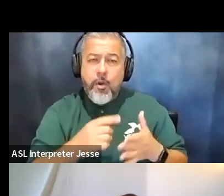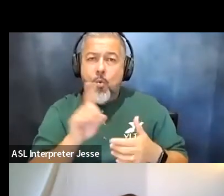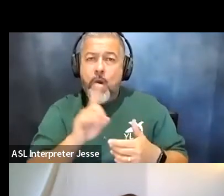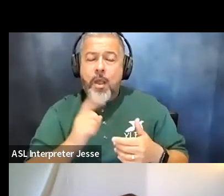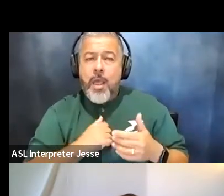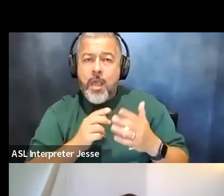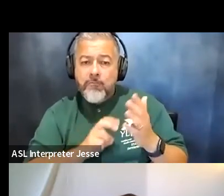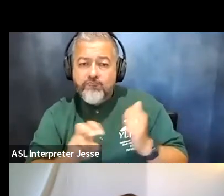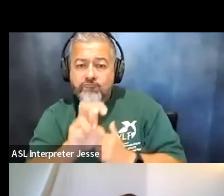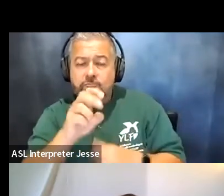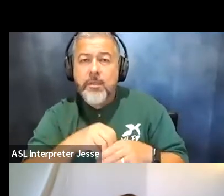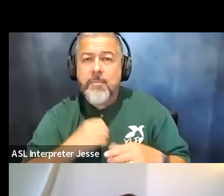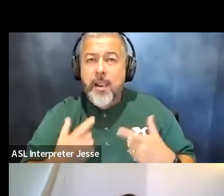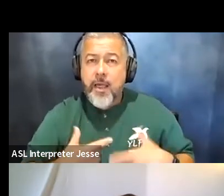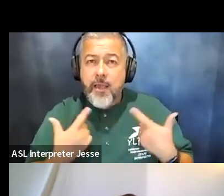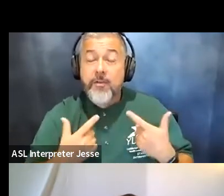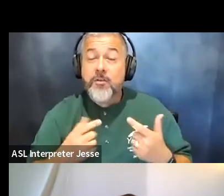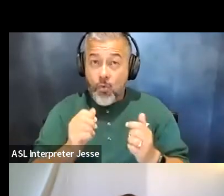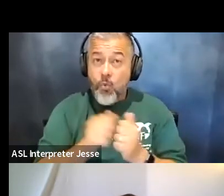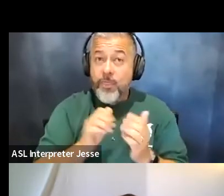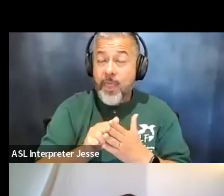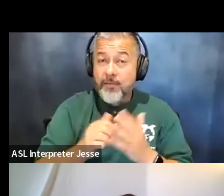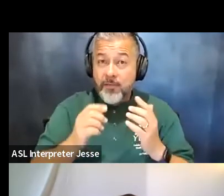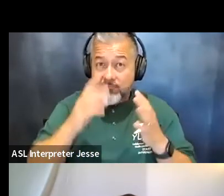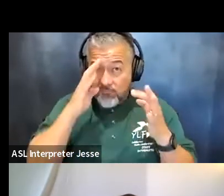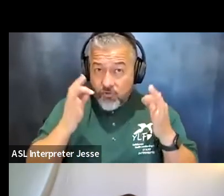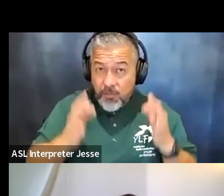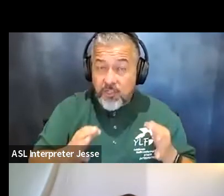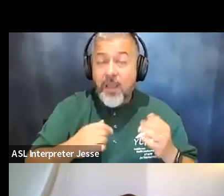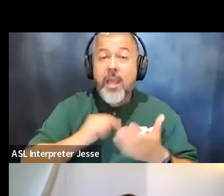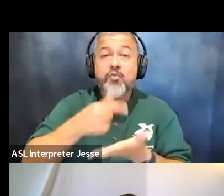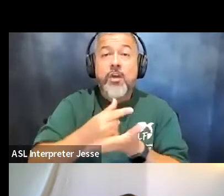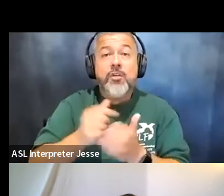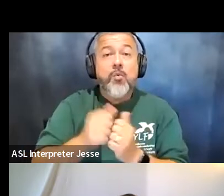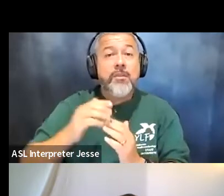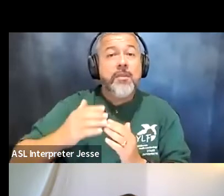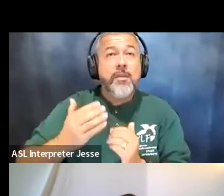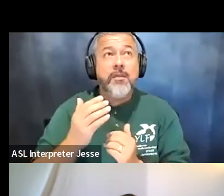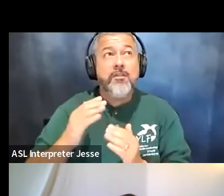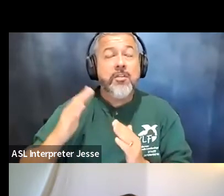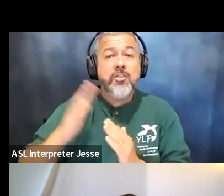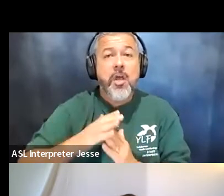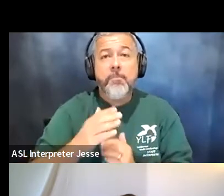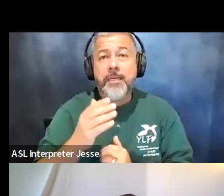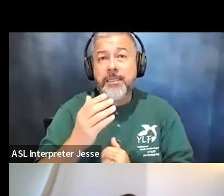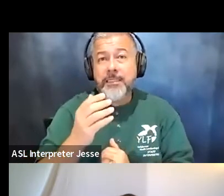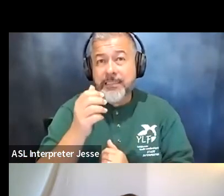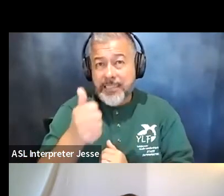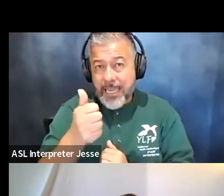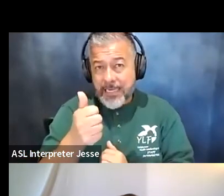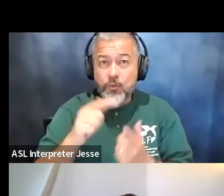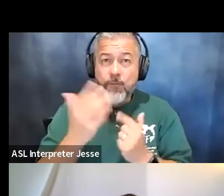and so with that determination i graduated the top 15 top 15 10 15 percent in my graduating